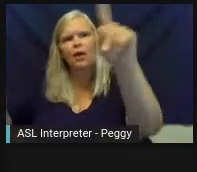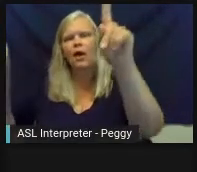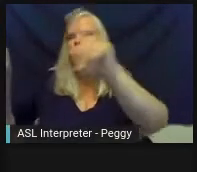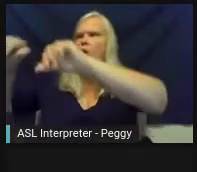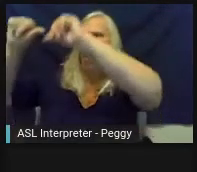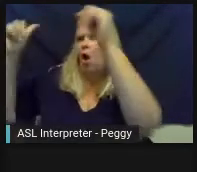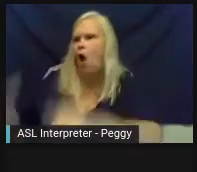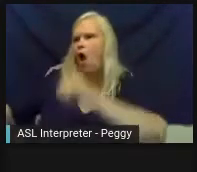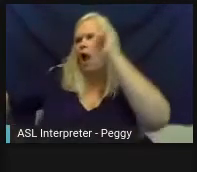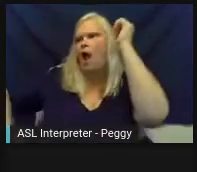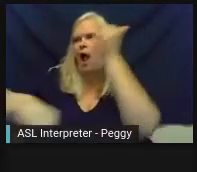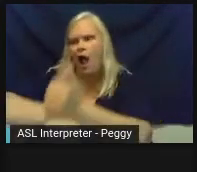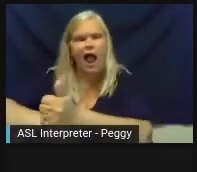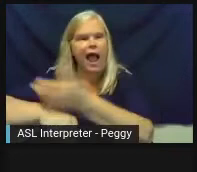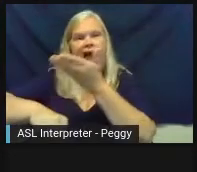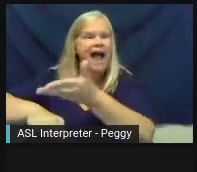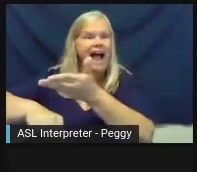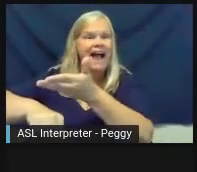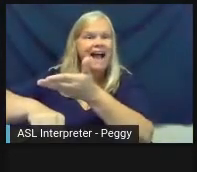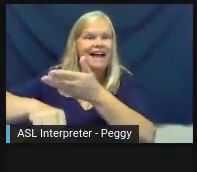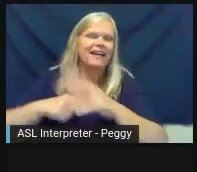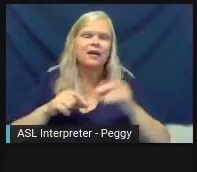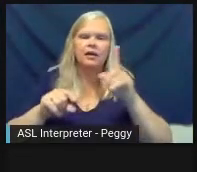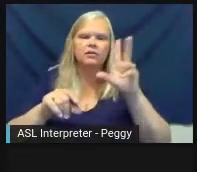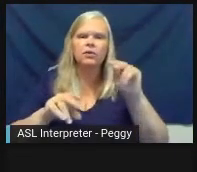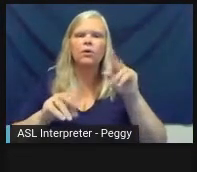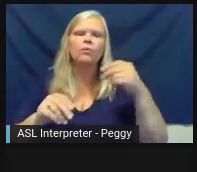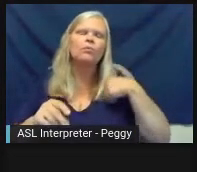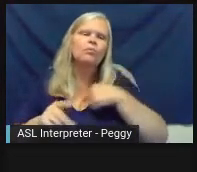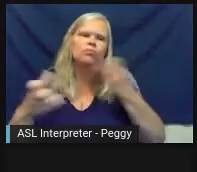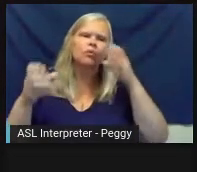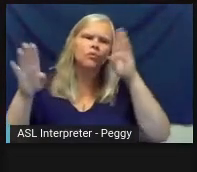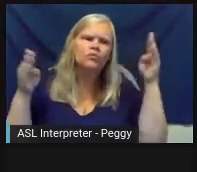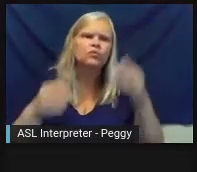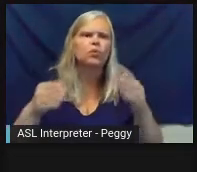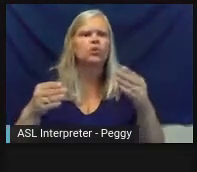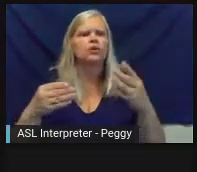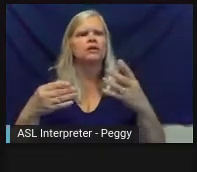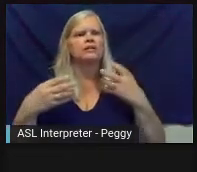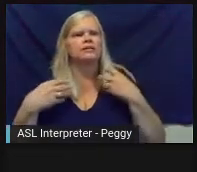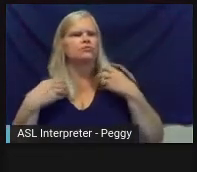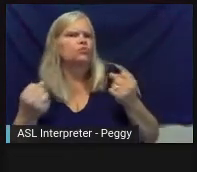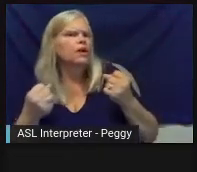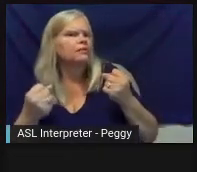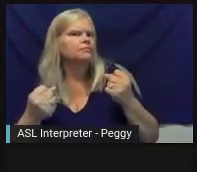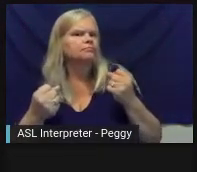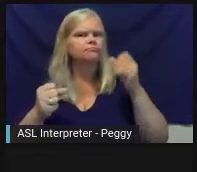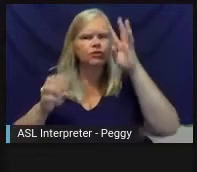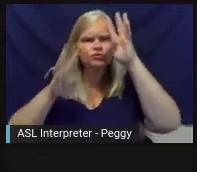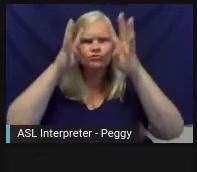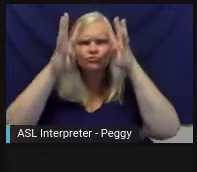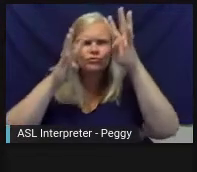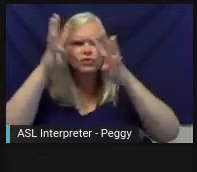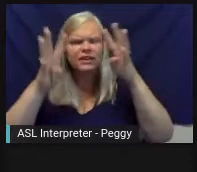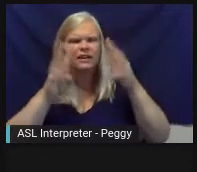we ran this pilot project to focus on strength and creativity and innovation of an individual artist to